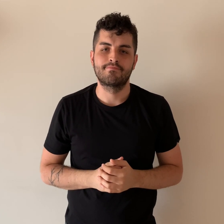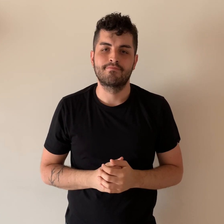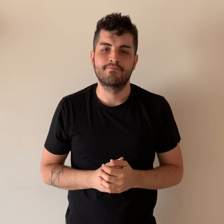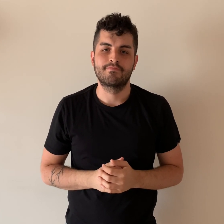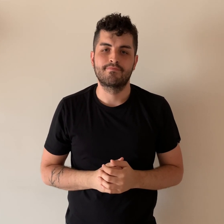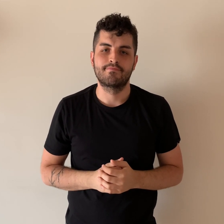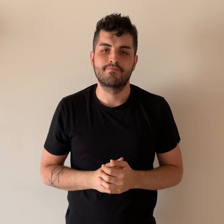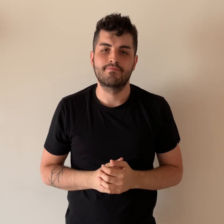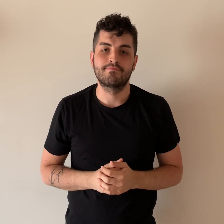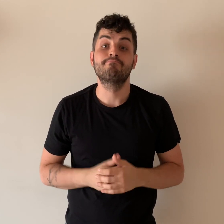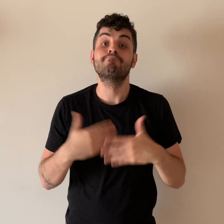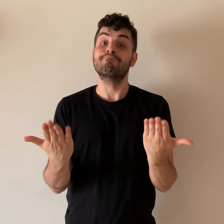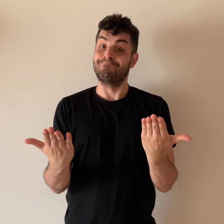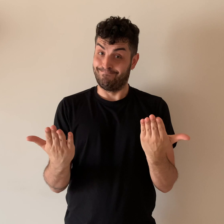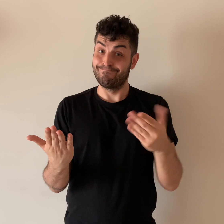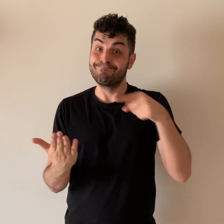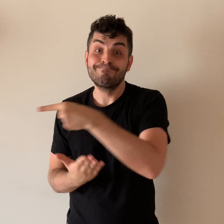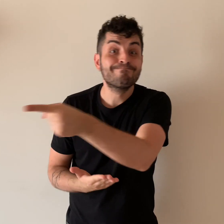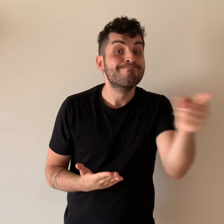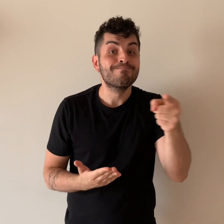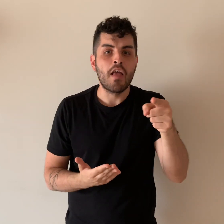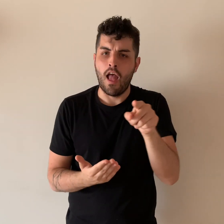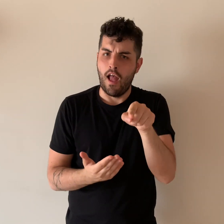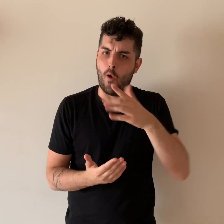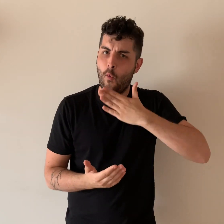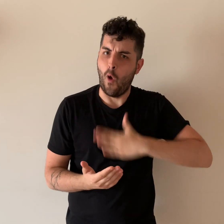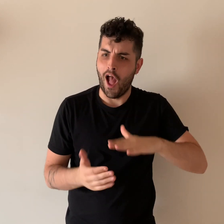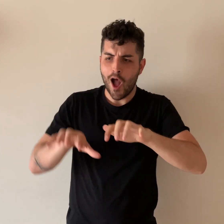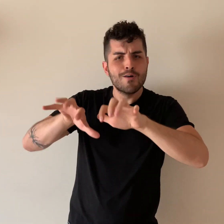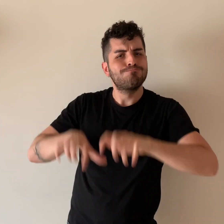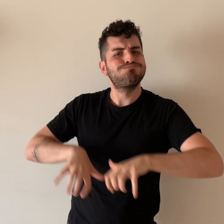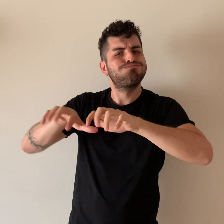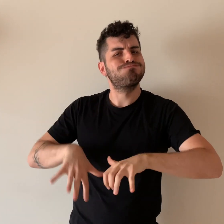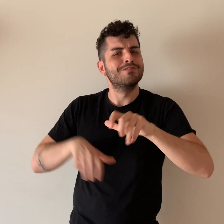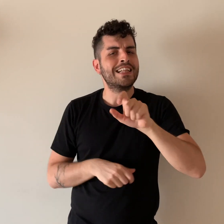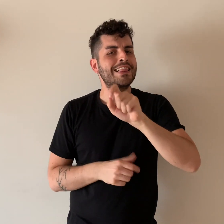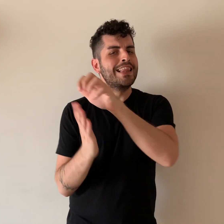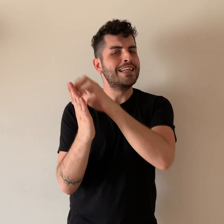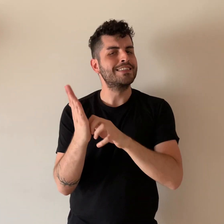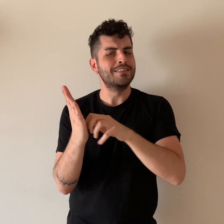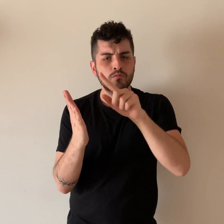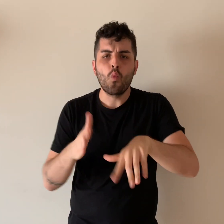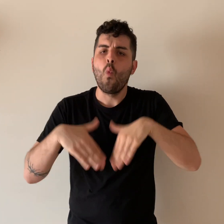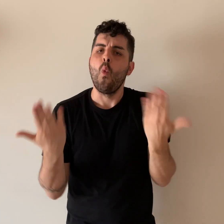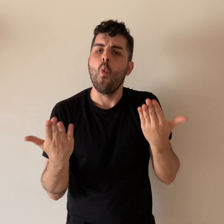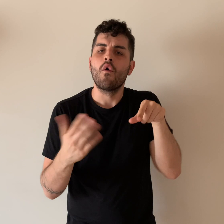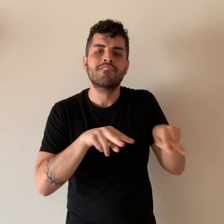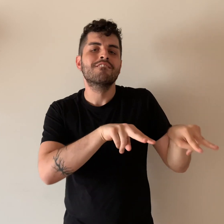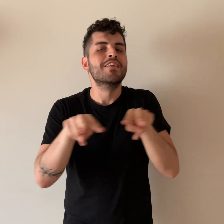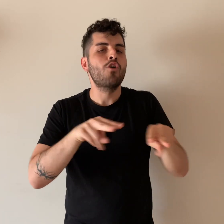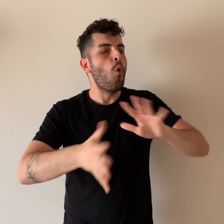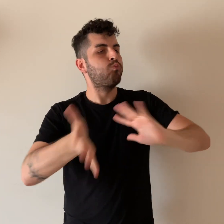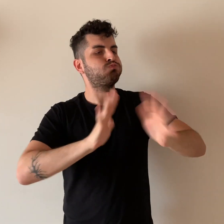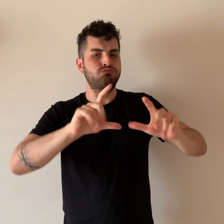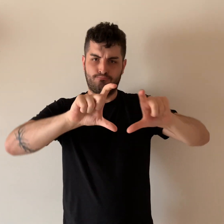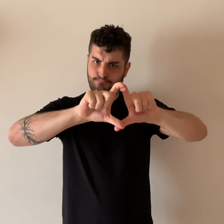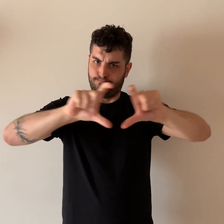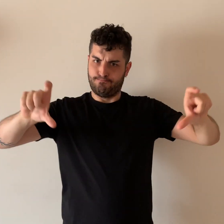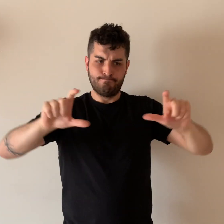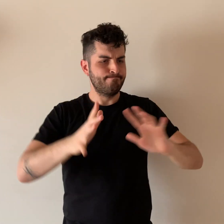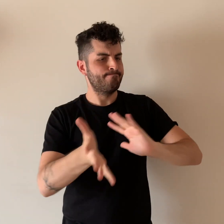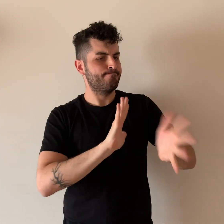You can email your text or video comments